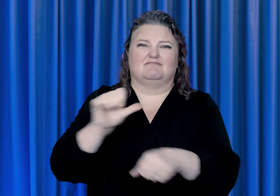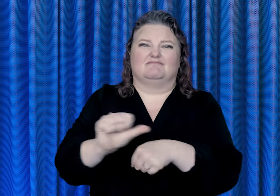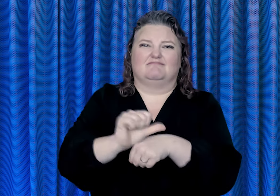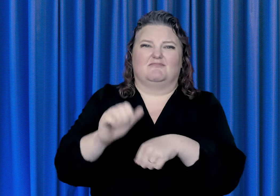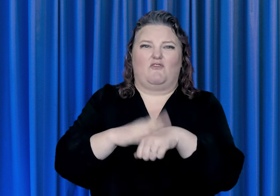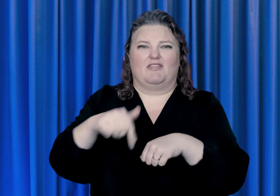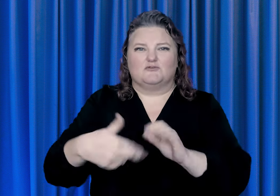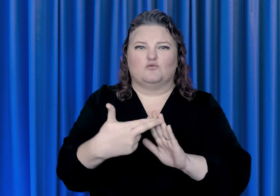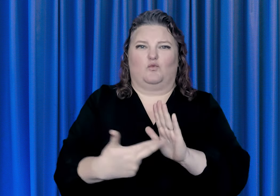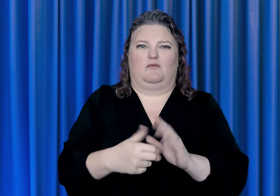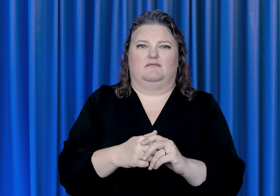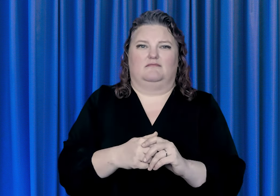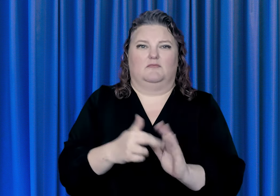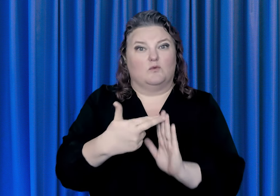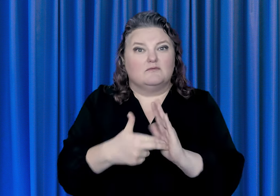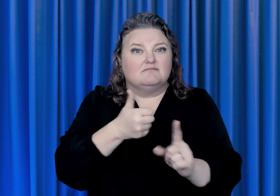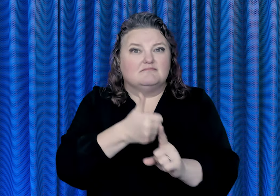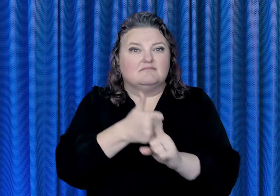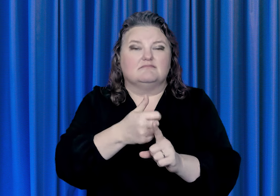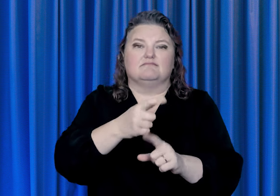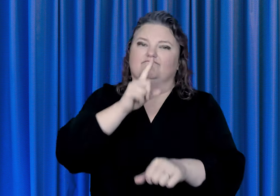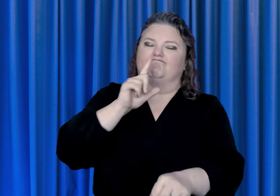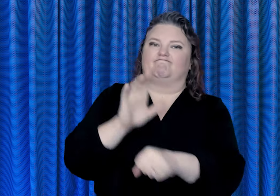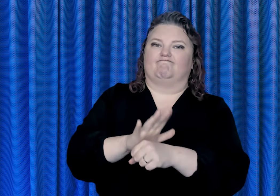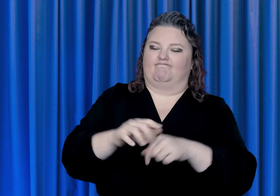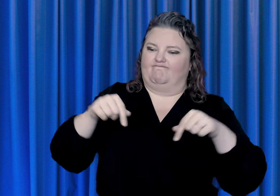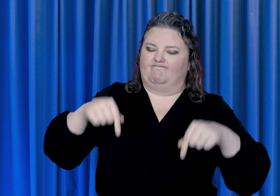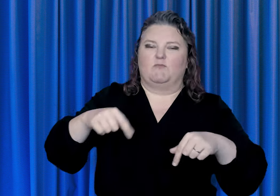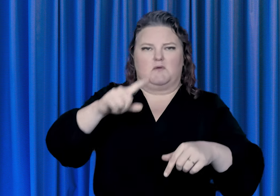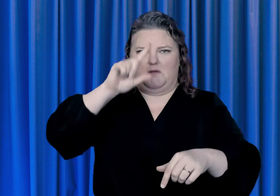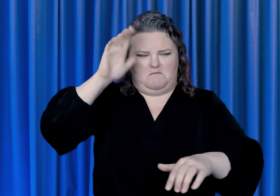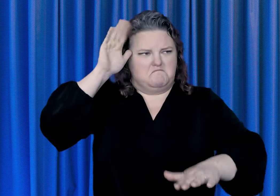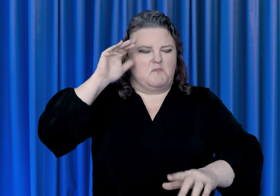“This rule affirms the Justice Department’s unwavering commitment to achieving the